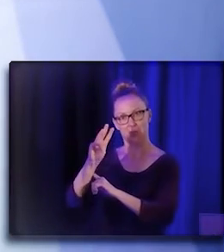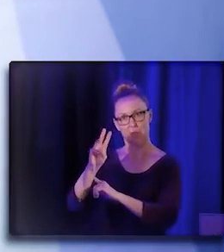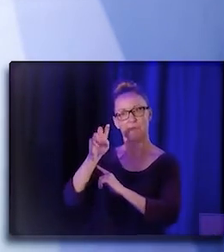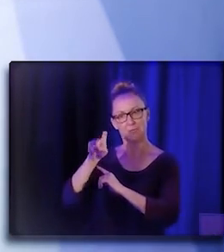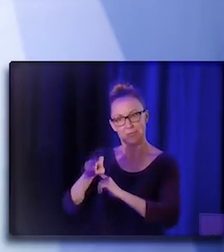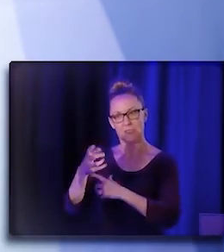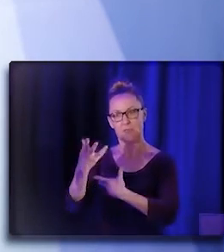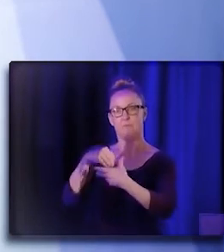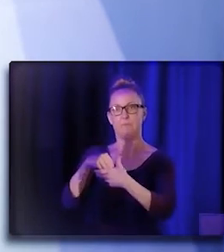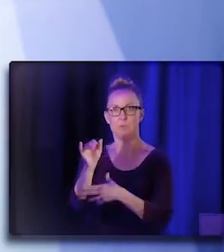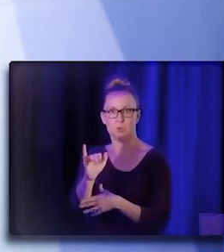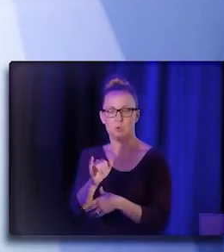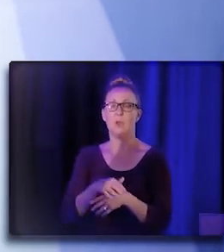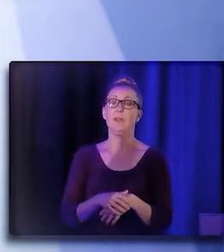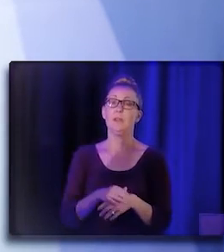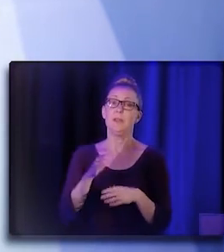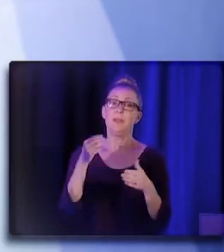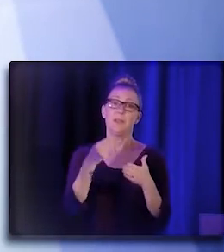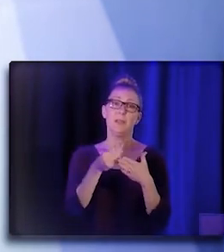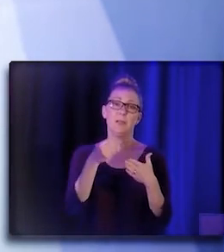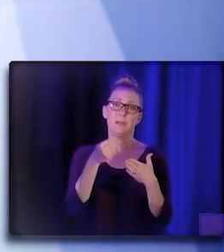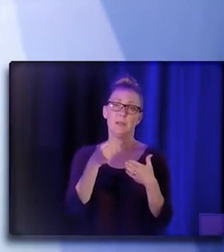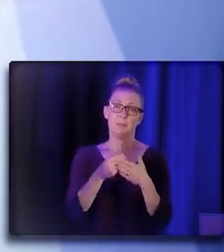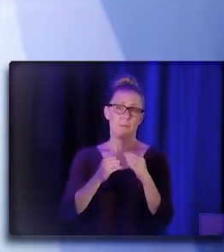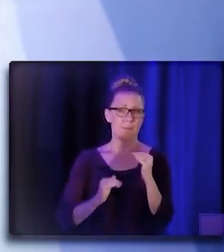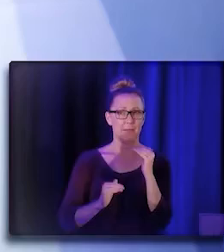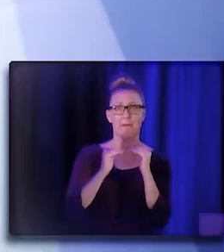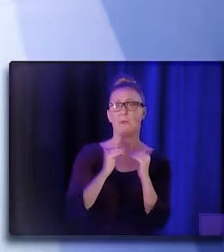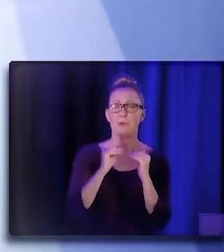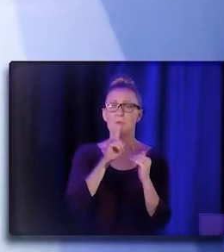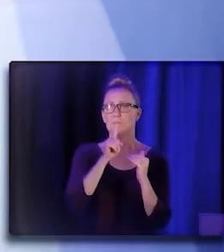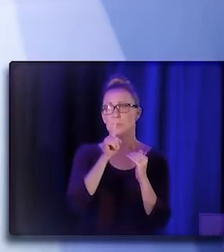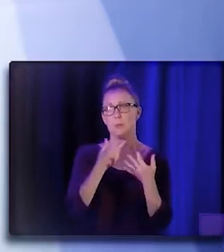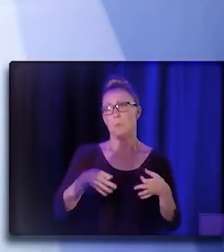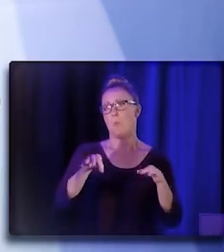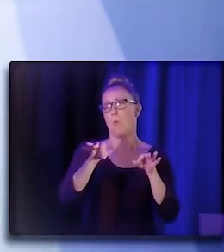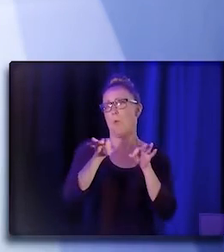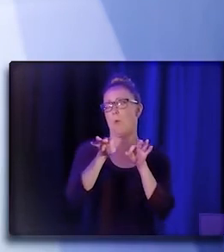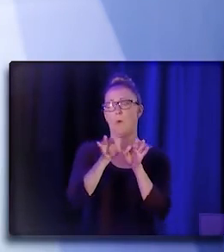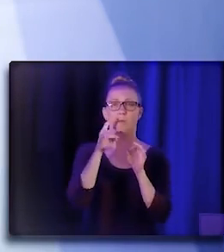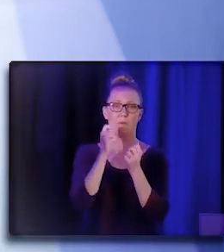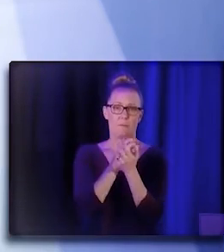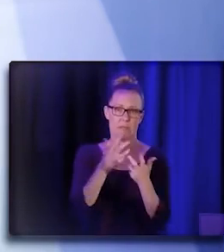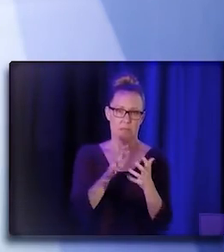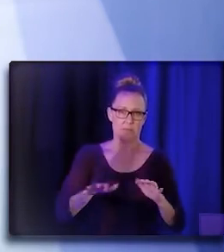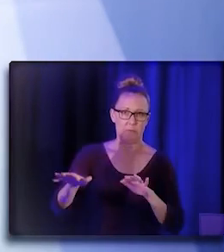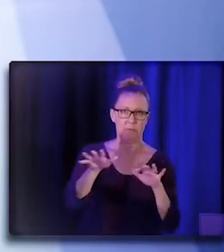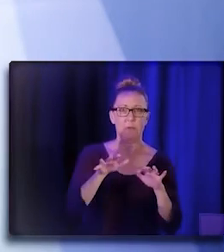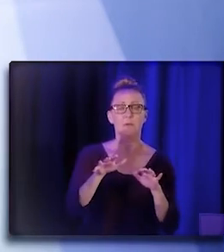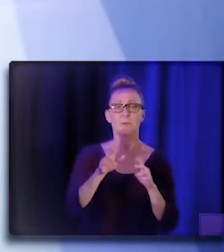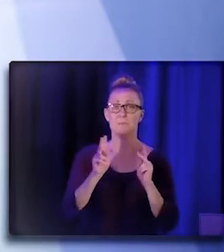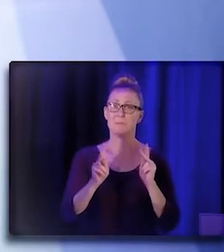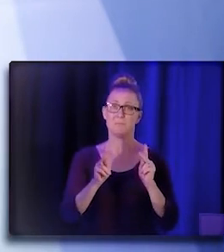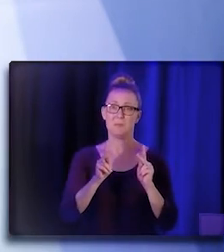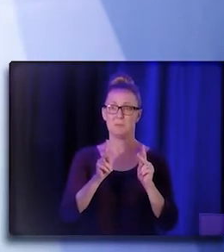economic equity is a key theme across the board. You know, folks are experiencing economic insecurity,